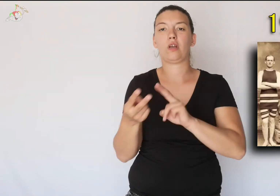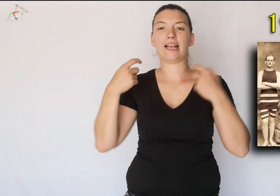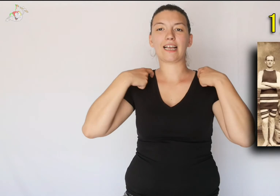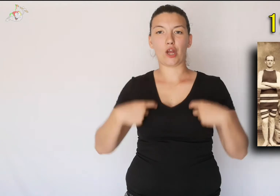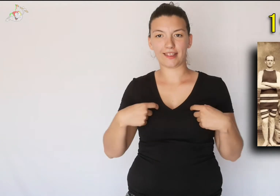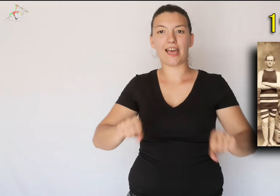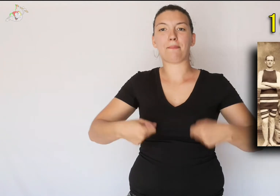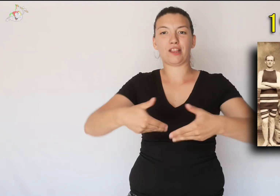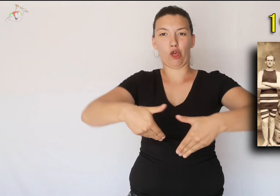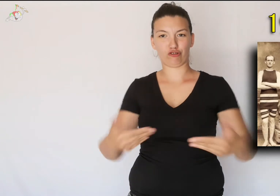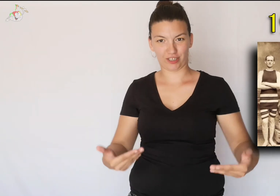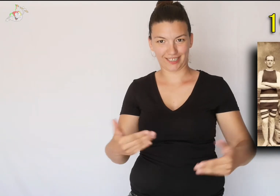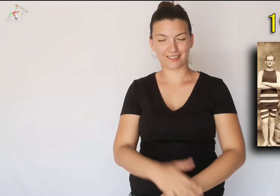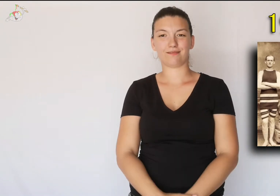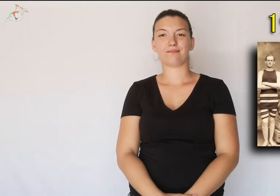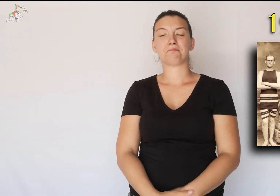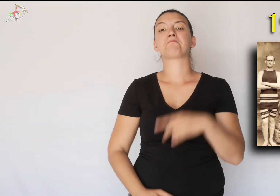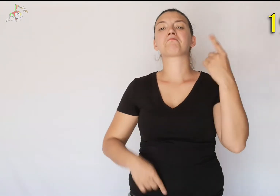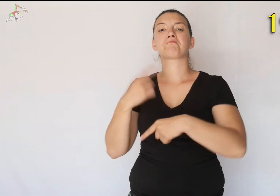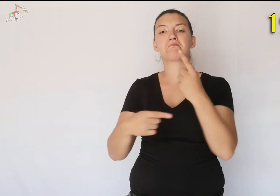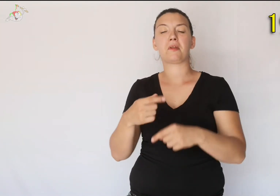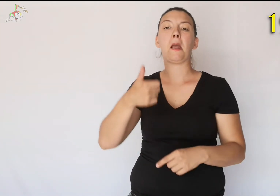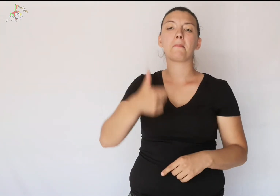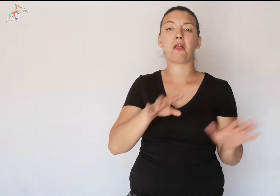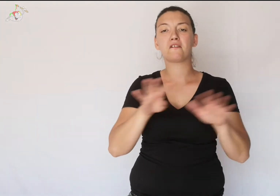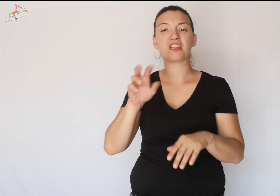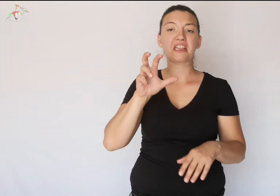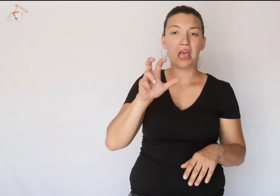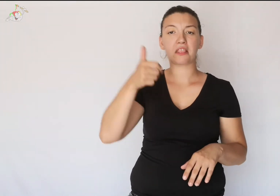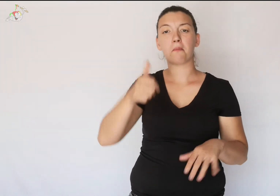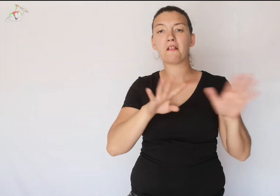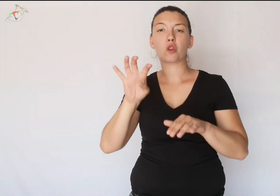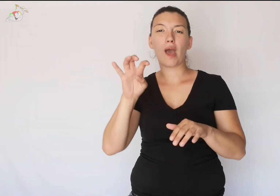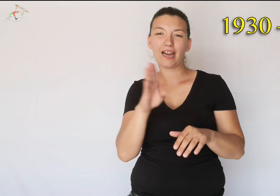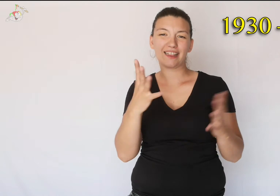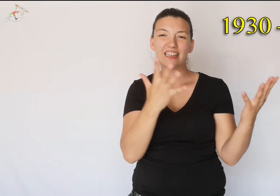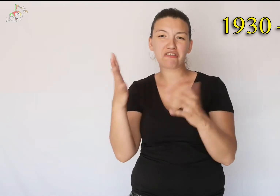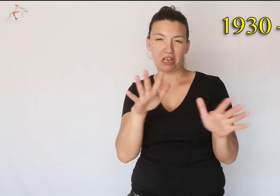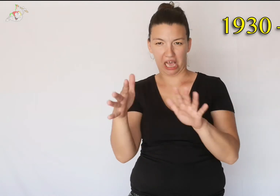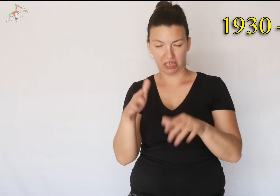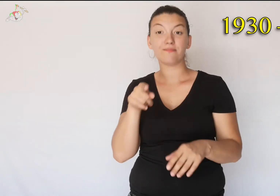by tank top and shorts. Around the decade of 1930-1940